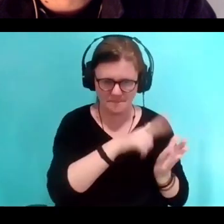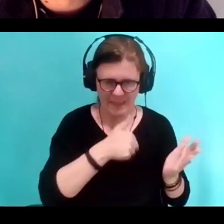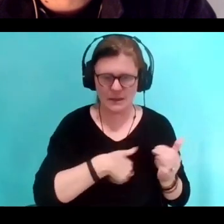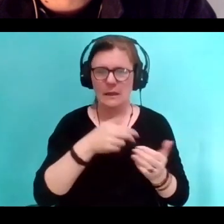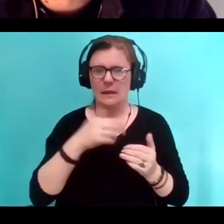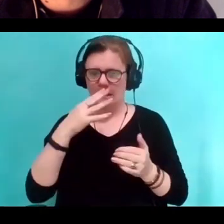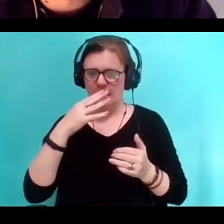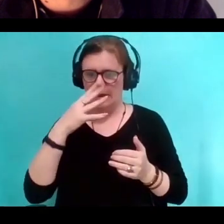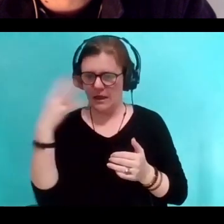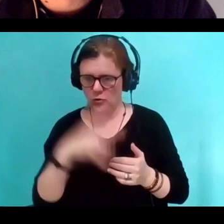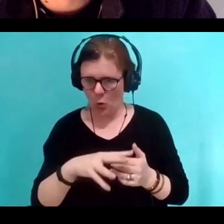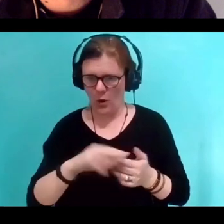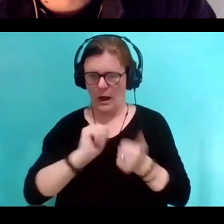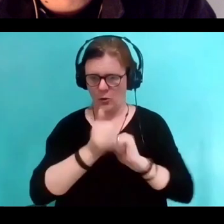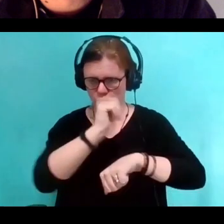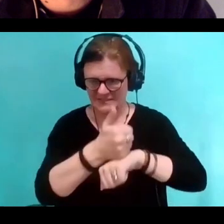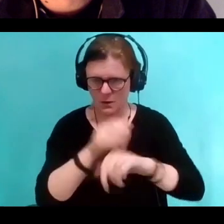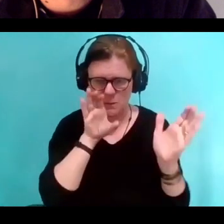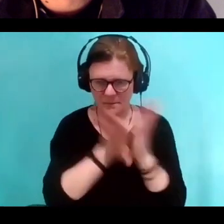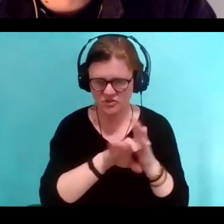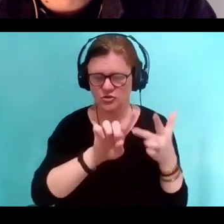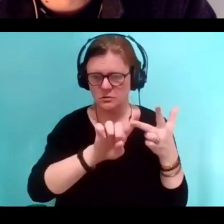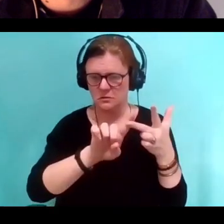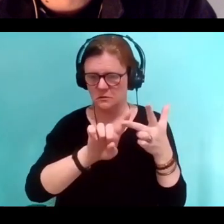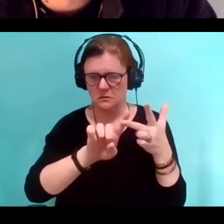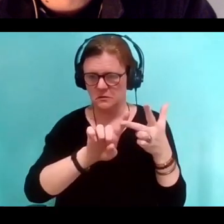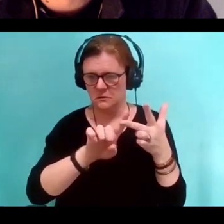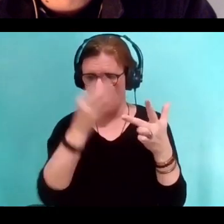and contemporary thoughts about where painting is.